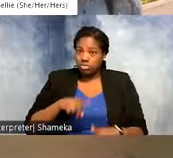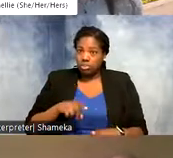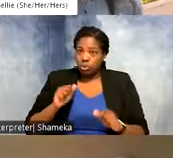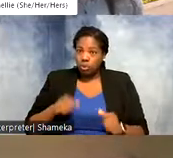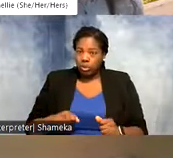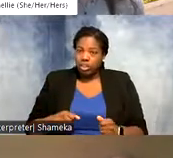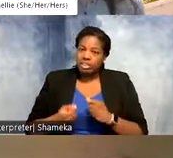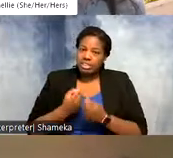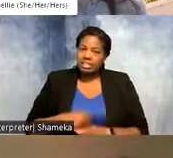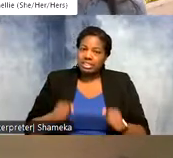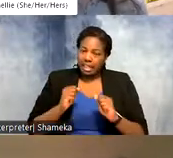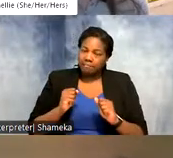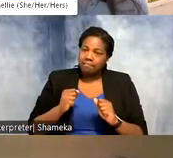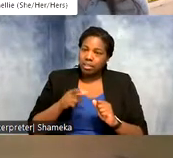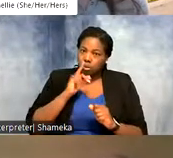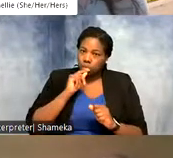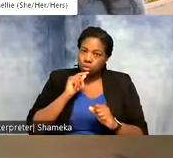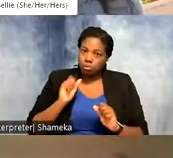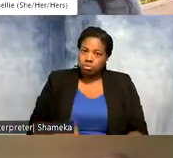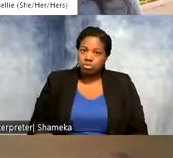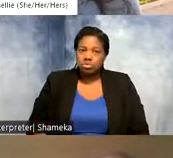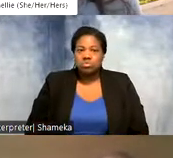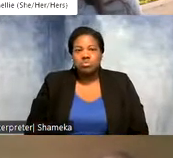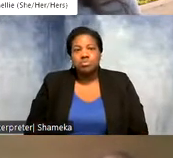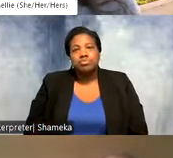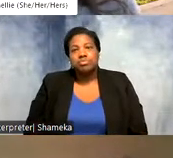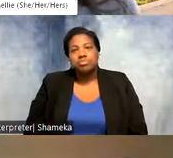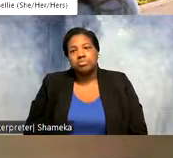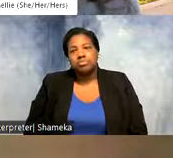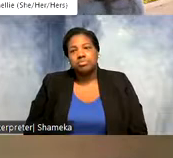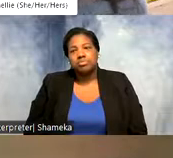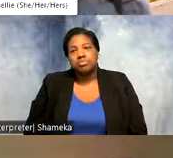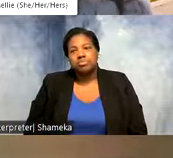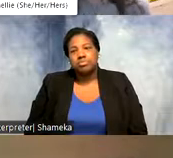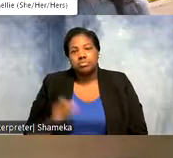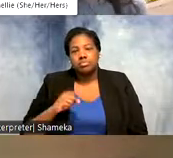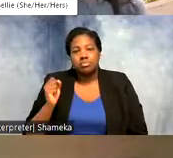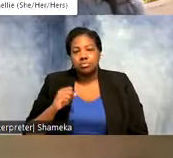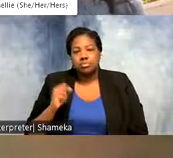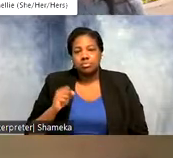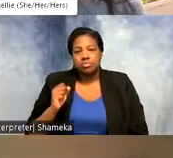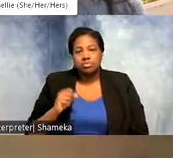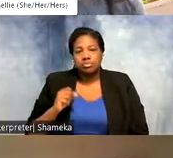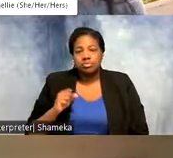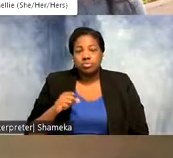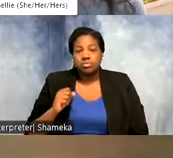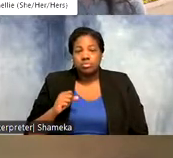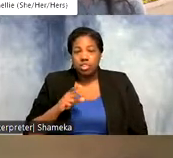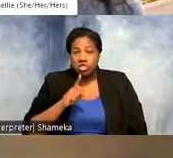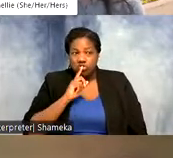save these birds. Is that not right, Allie? >>Allie: Yes that is! So all of these are really important questions.